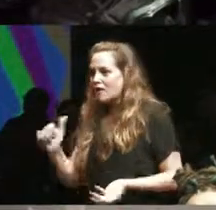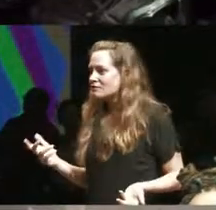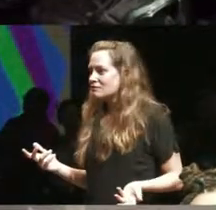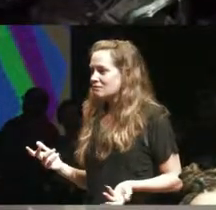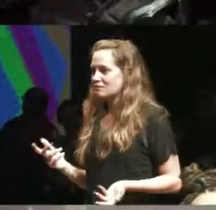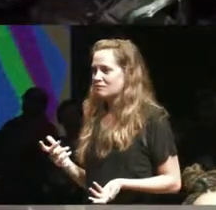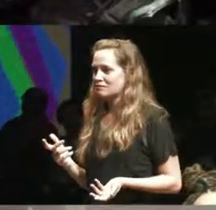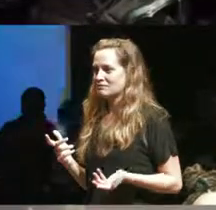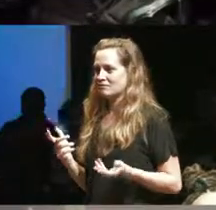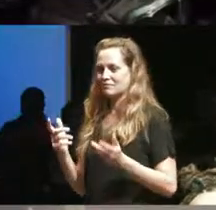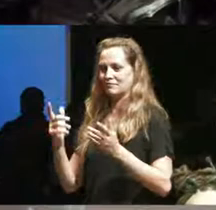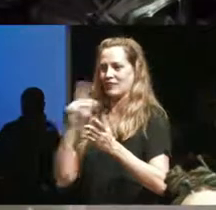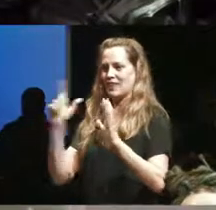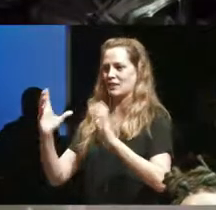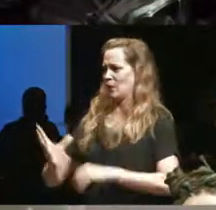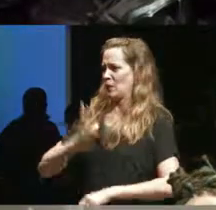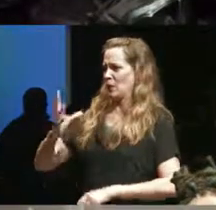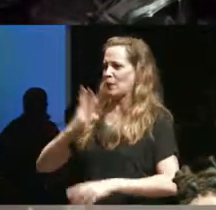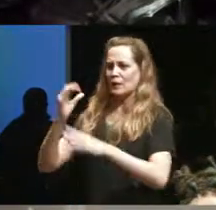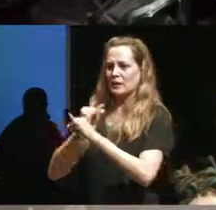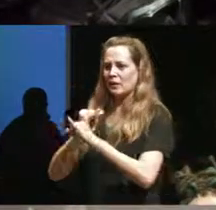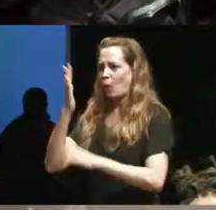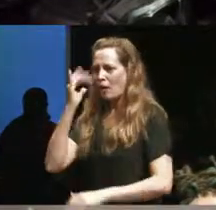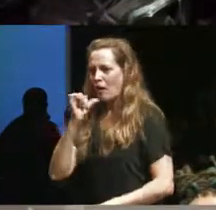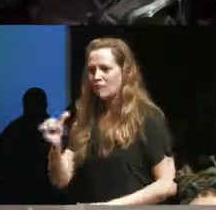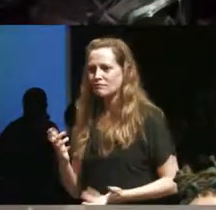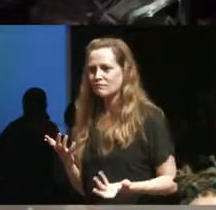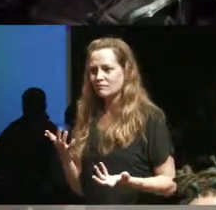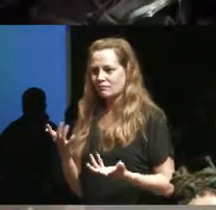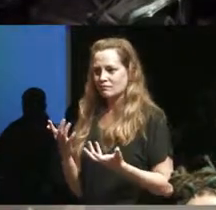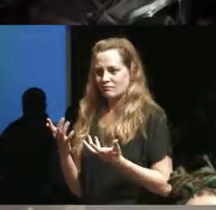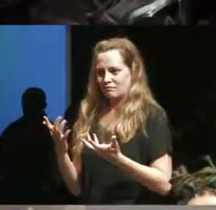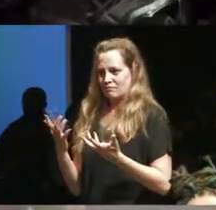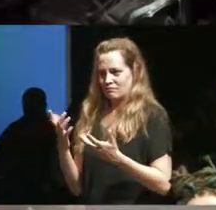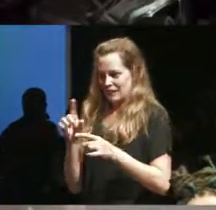classical institutions or something it's you know we can do it like don't you